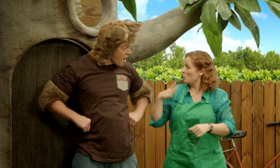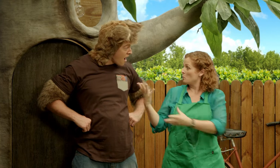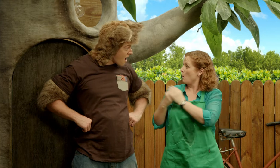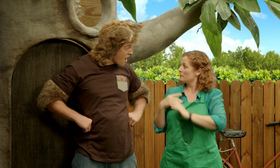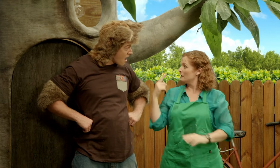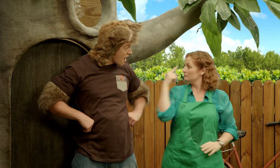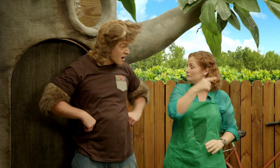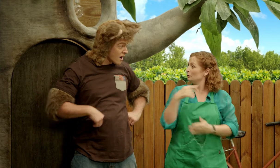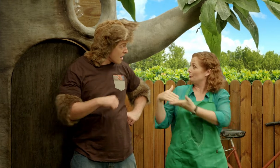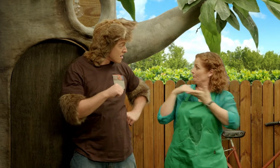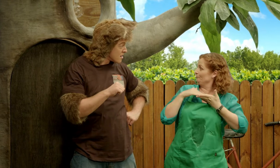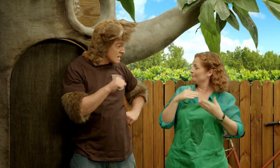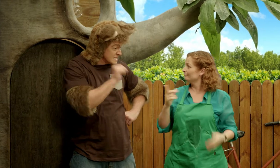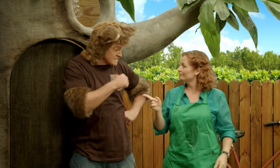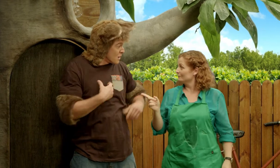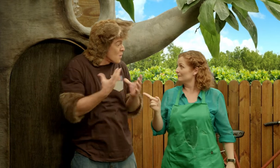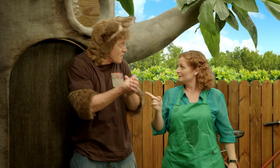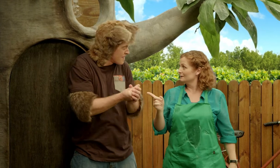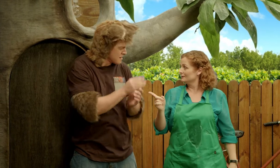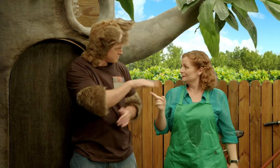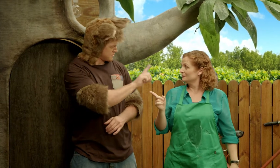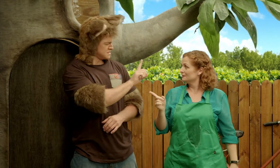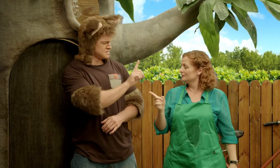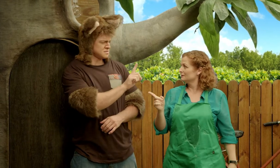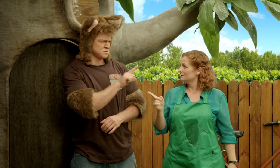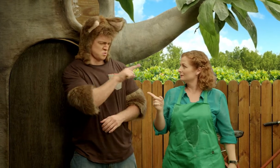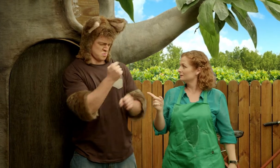do you want to come and help me? Yeah, I’ll help, but …